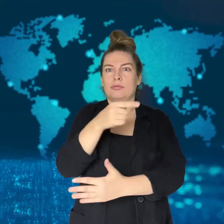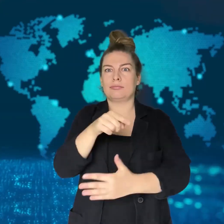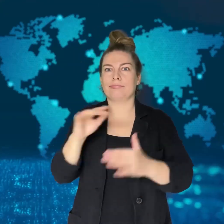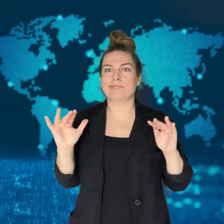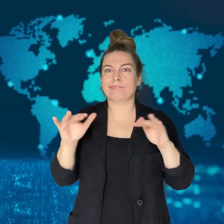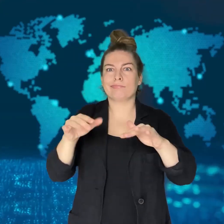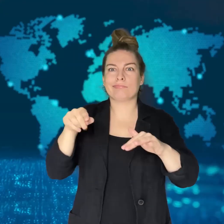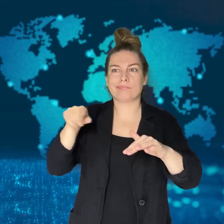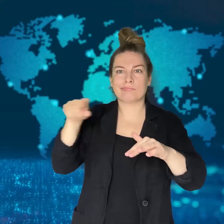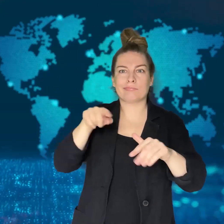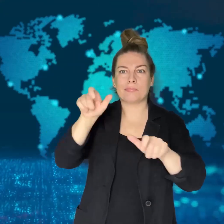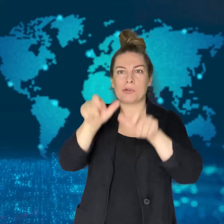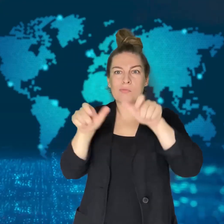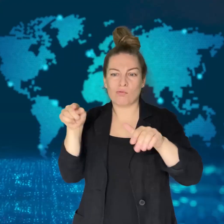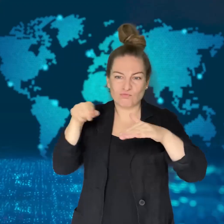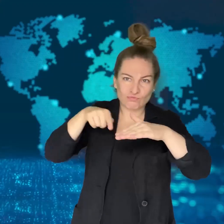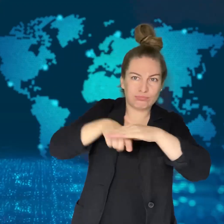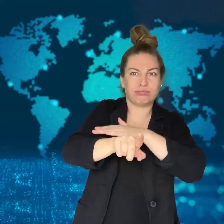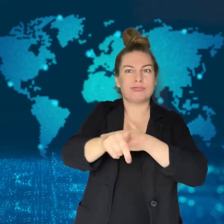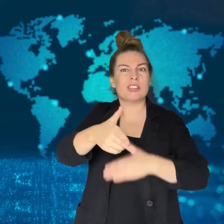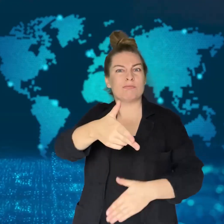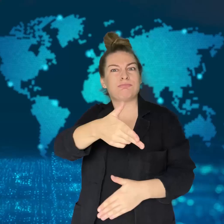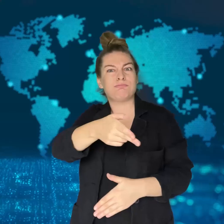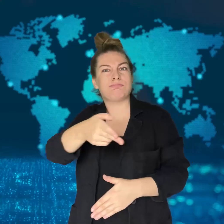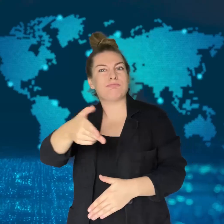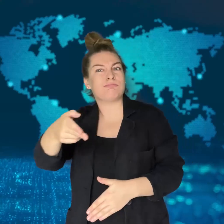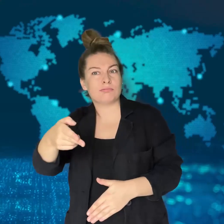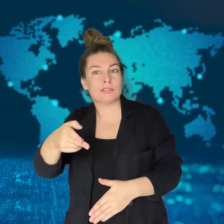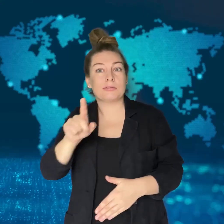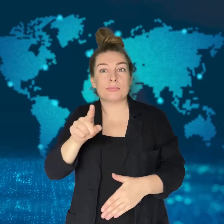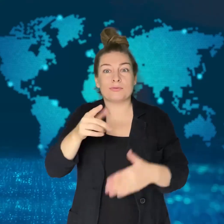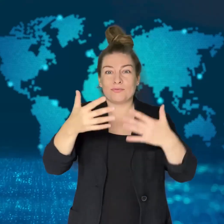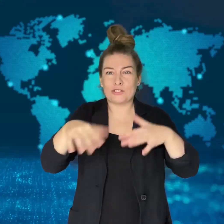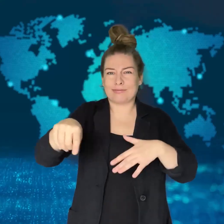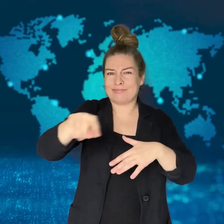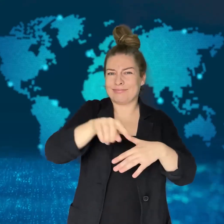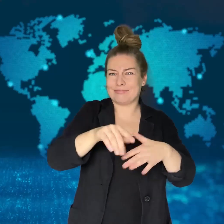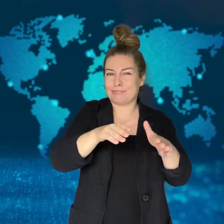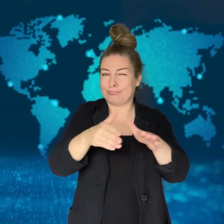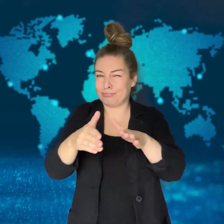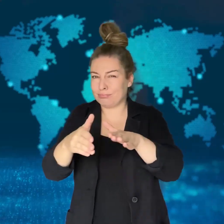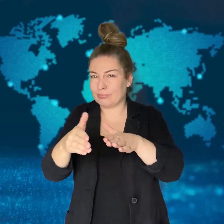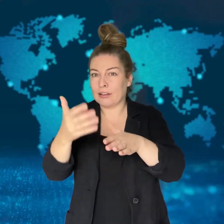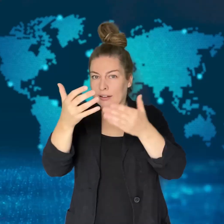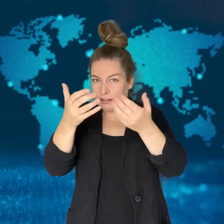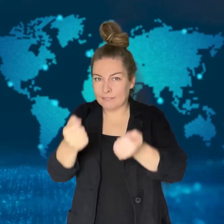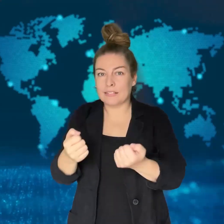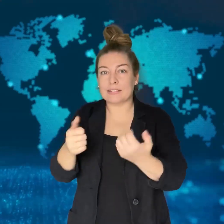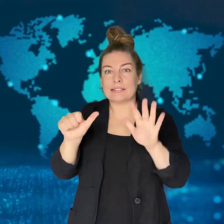prepare for a traditional mourning ceremony for